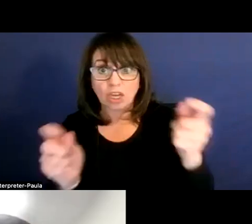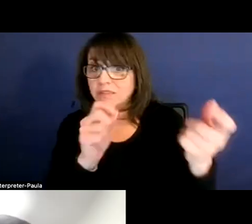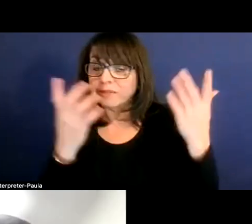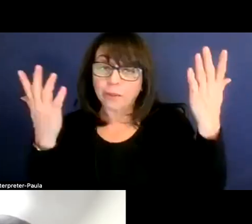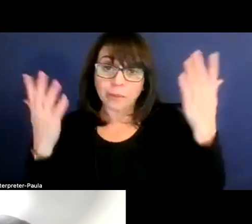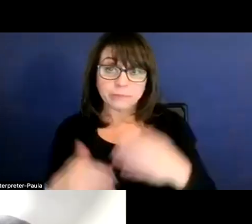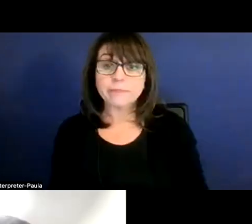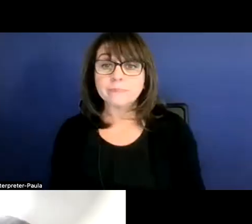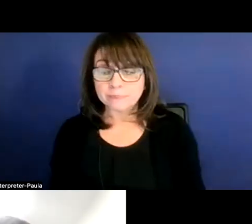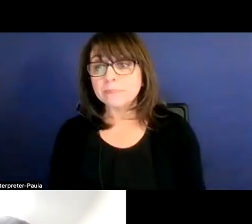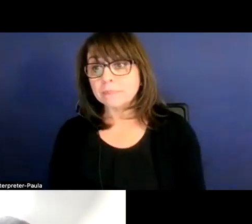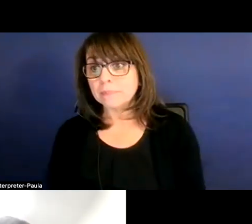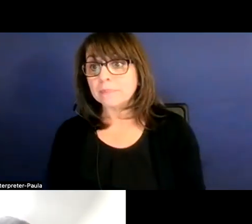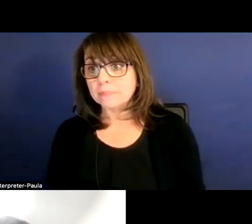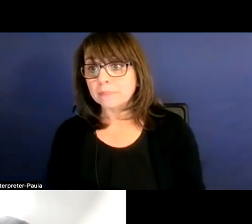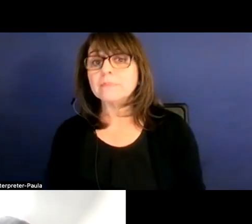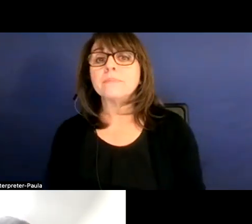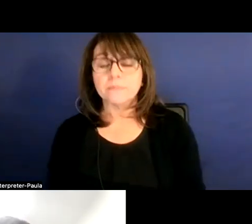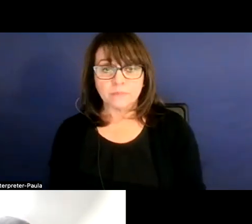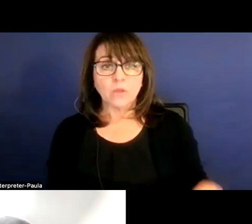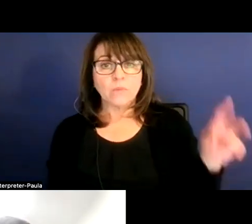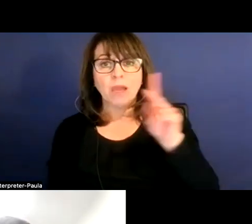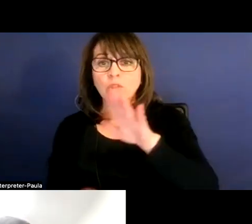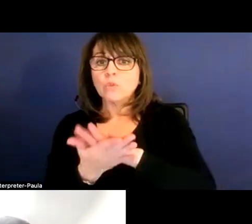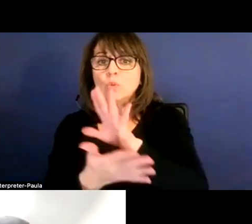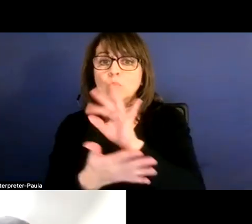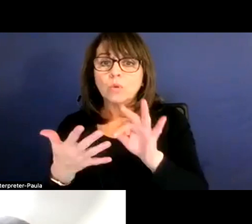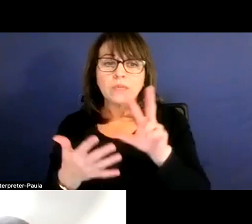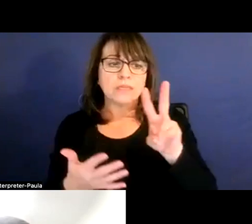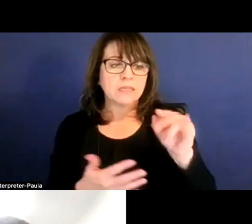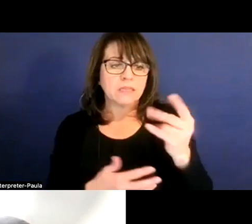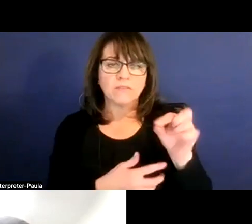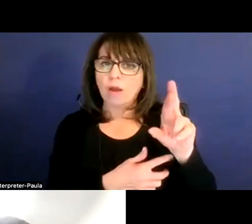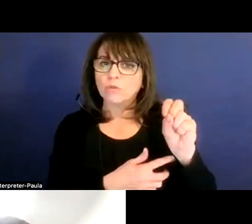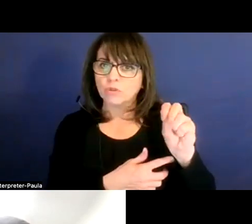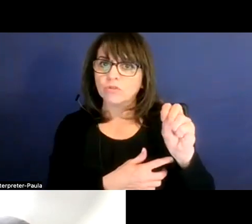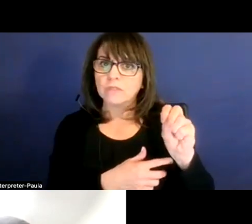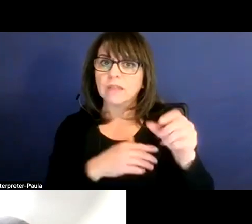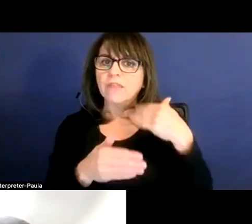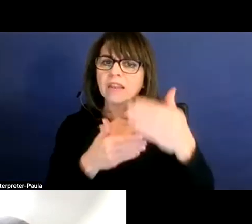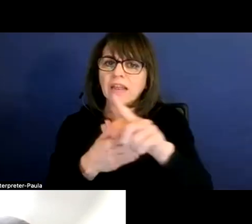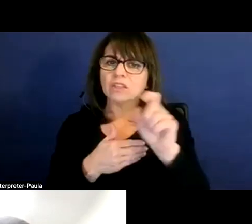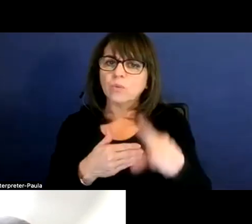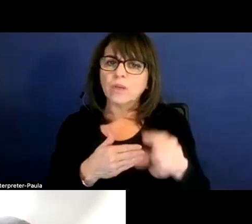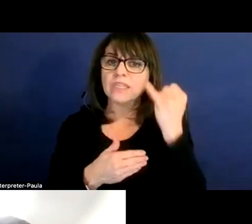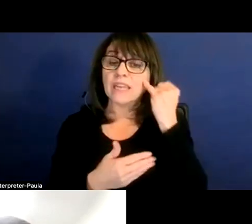Gotcha. So we're going back to school choice and vouchers. Then our next question, if vouchers are approved, how does that impact the district?